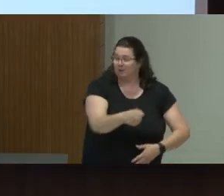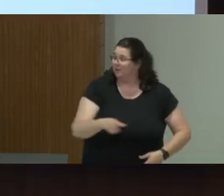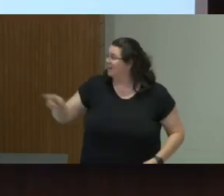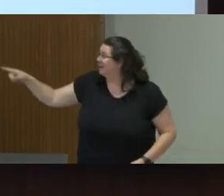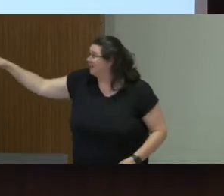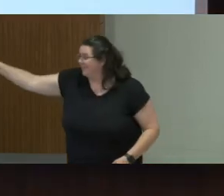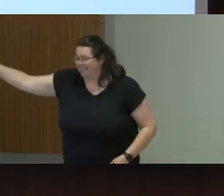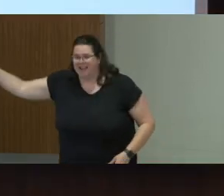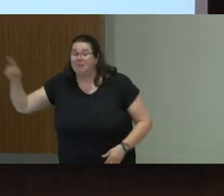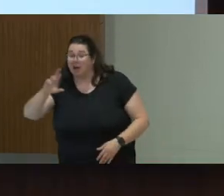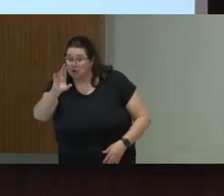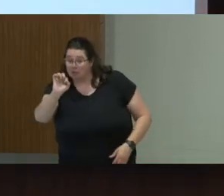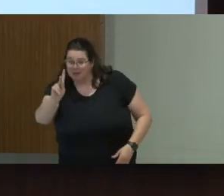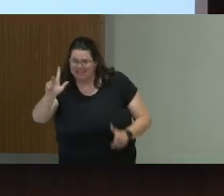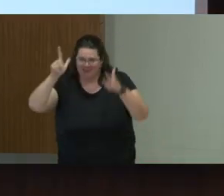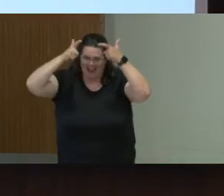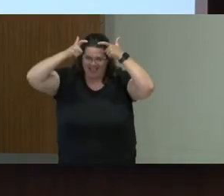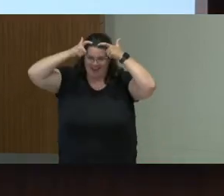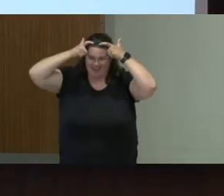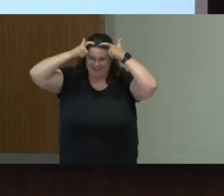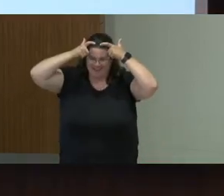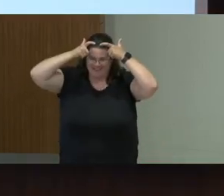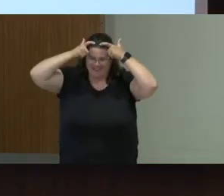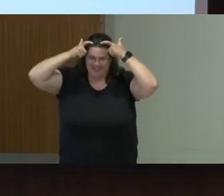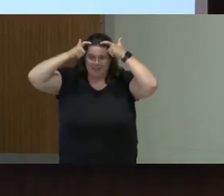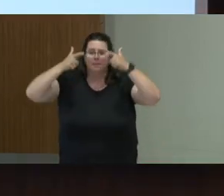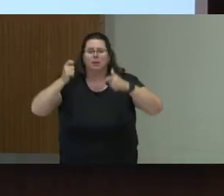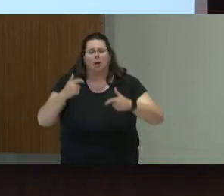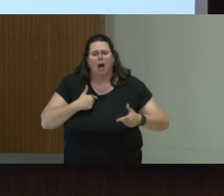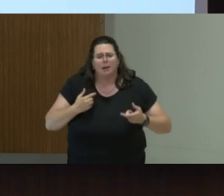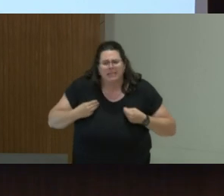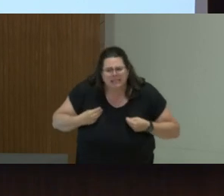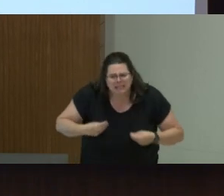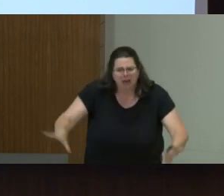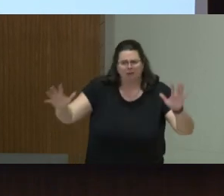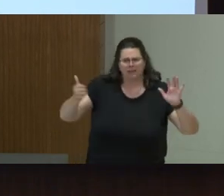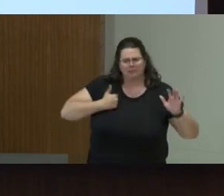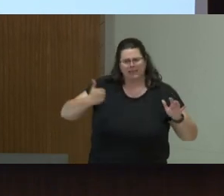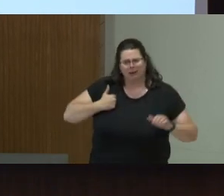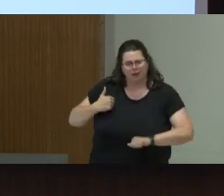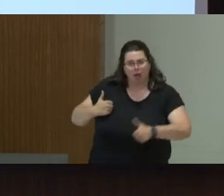because if there is this perception that one is sacrificing oneself for the other, there can be that tendency to think